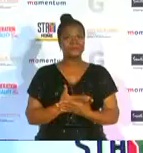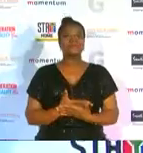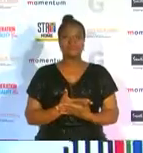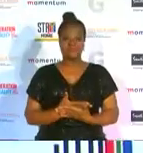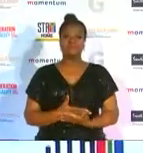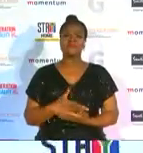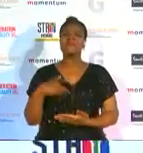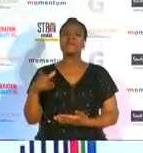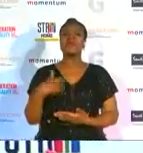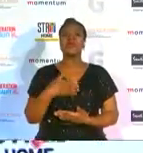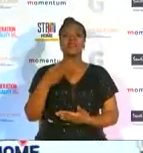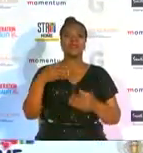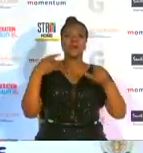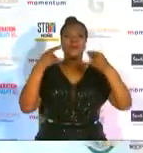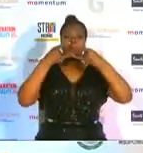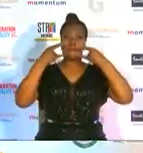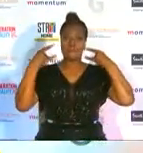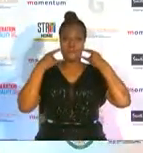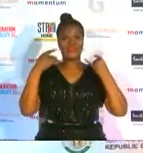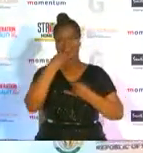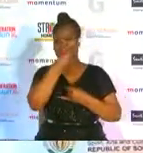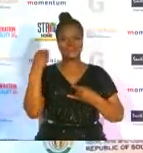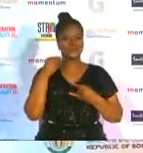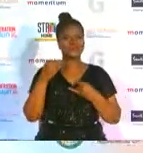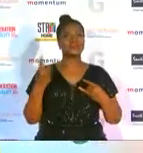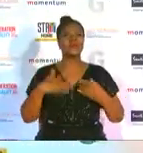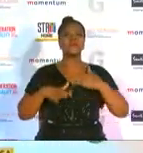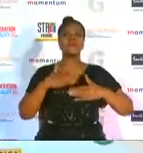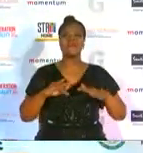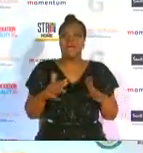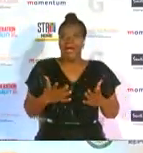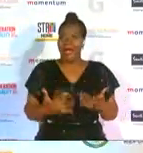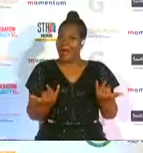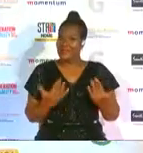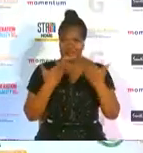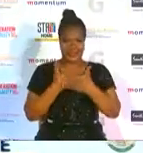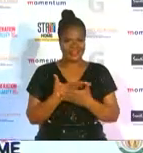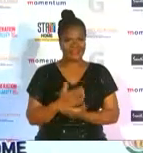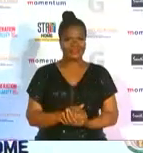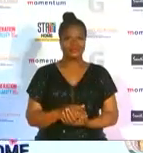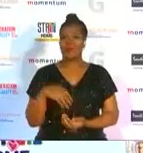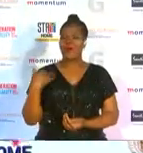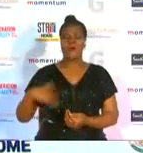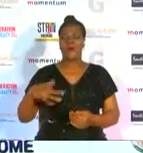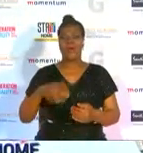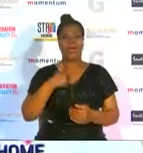mask so that i could just get how you feeling tonight and walking away with this award i am honoured to be holding this award i